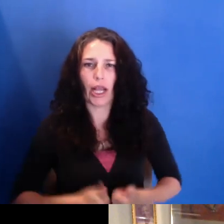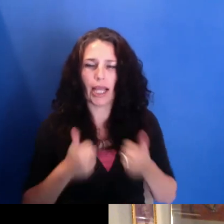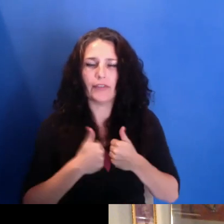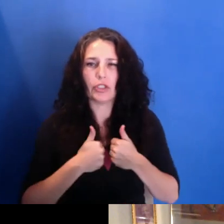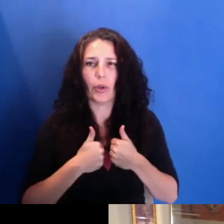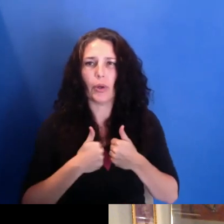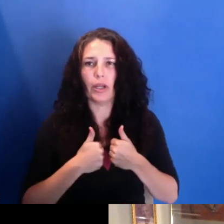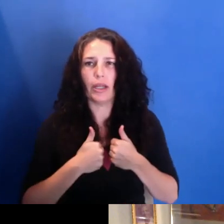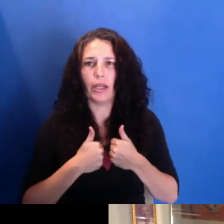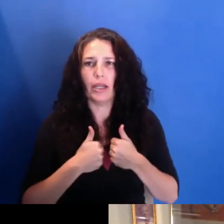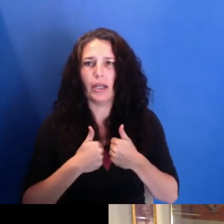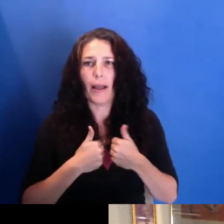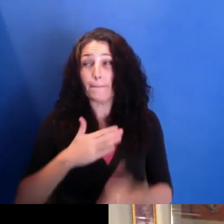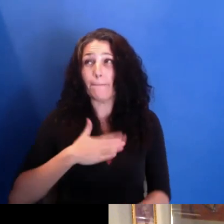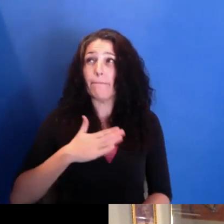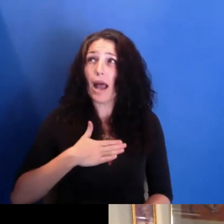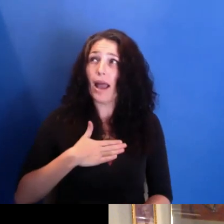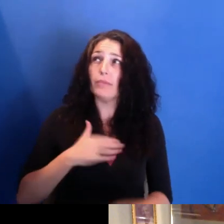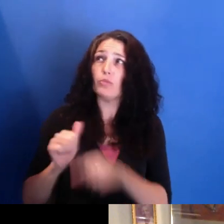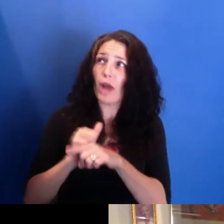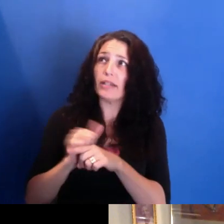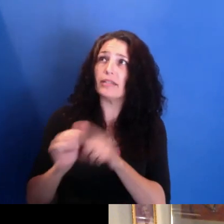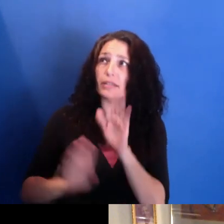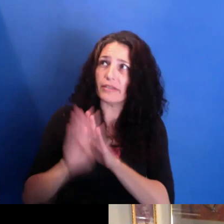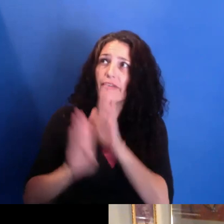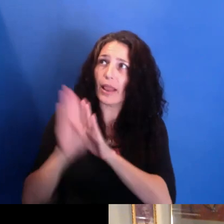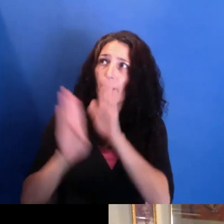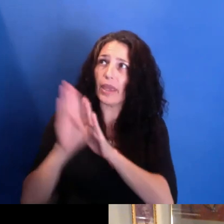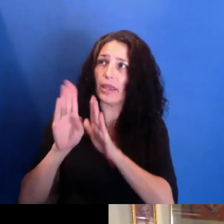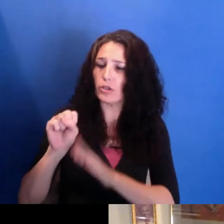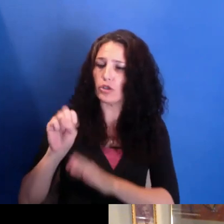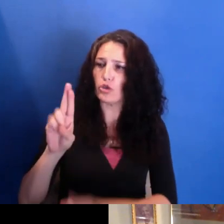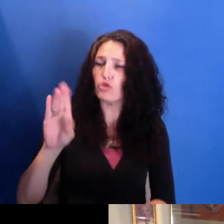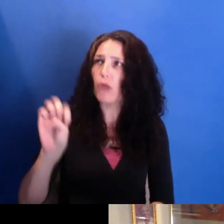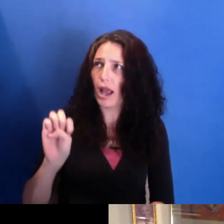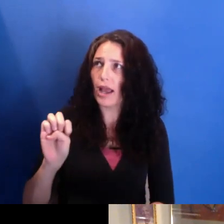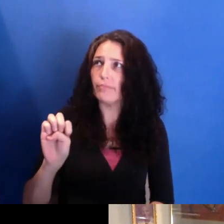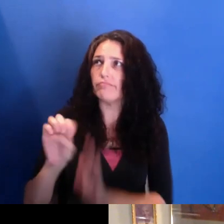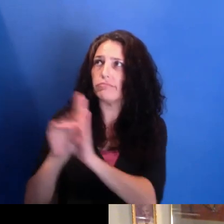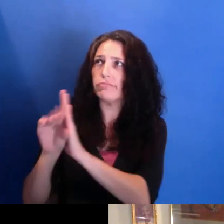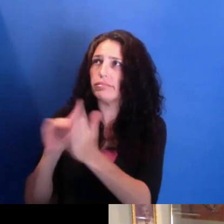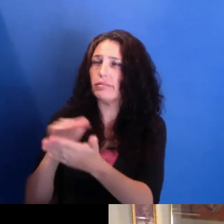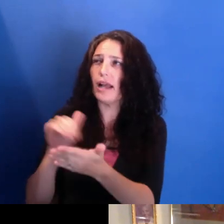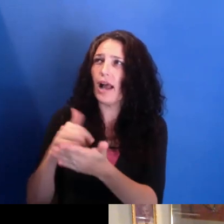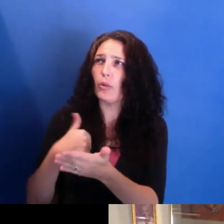at Scribe, it really was really trying to find a way. And certainly, you know, many people coming